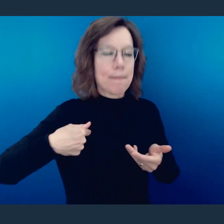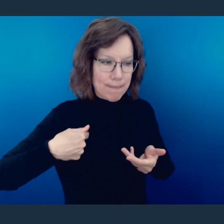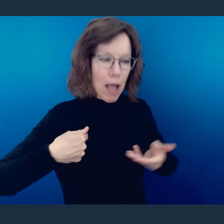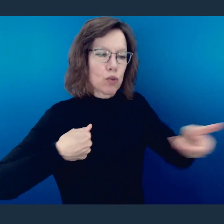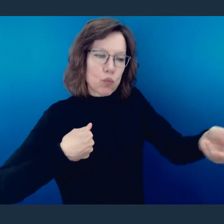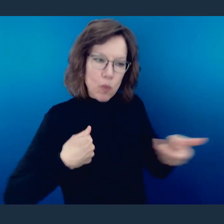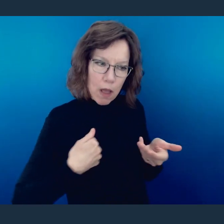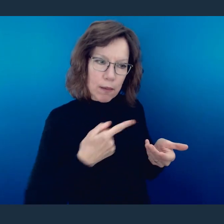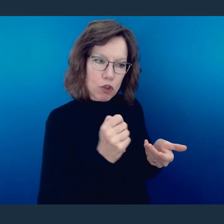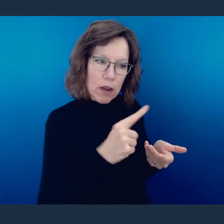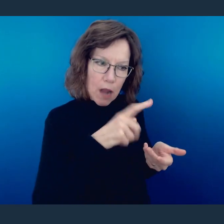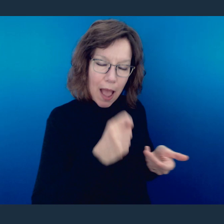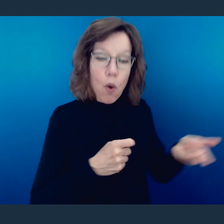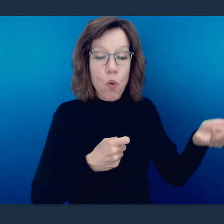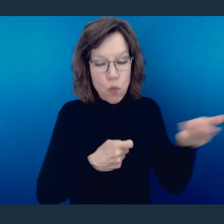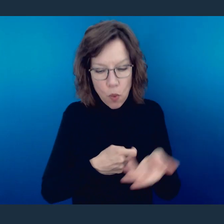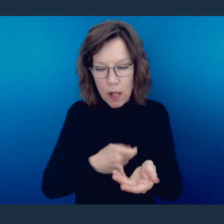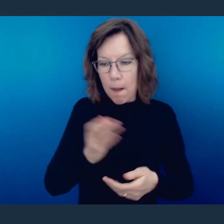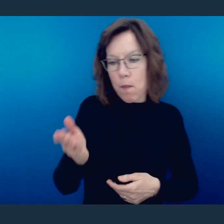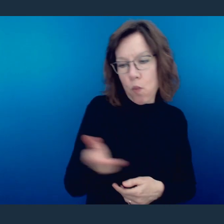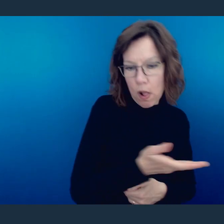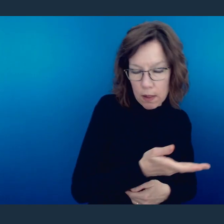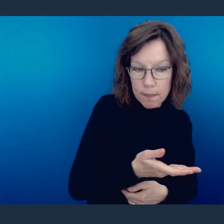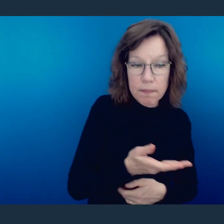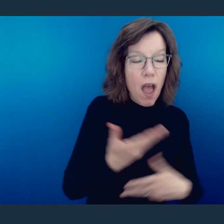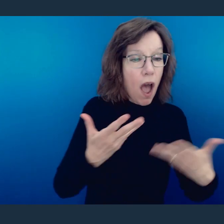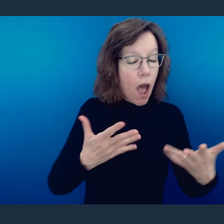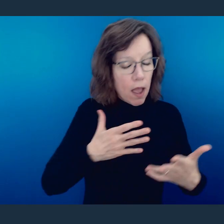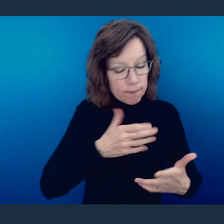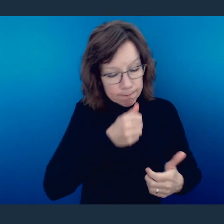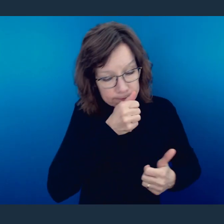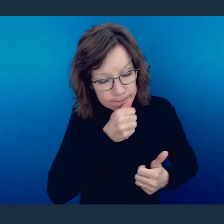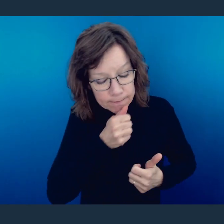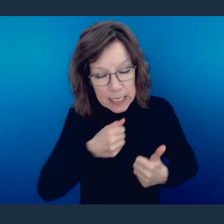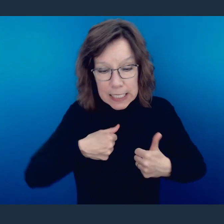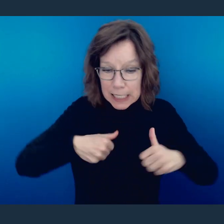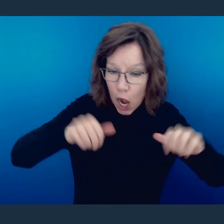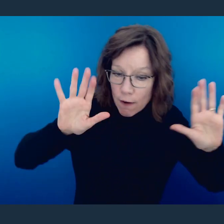he's saying welcome one another with a sacrificialness that says, I'll bear with you and I'll build